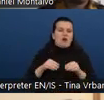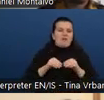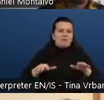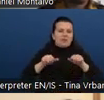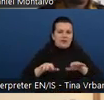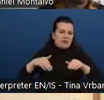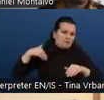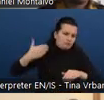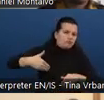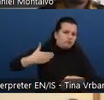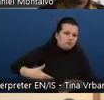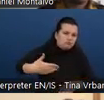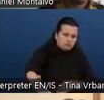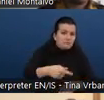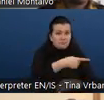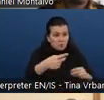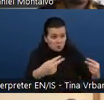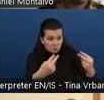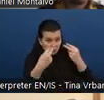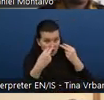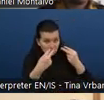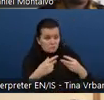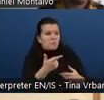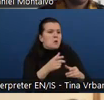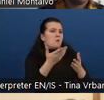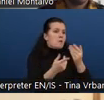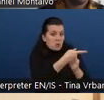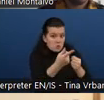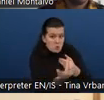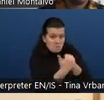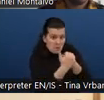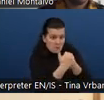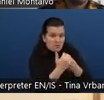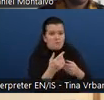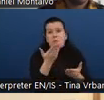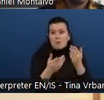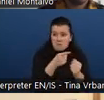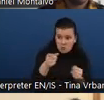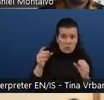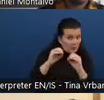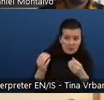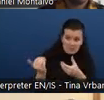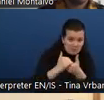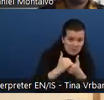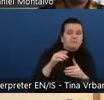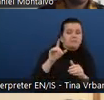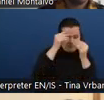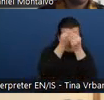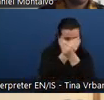in hearing from you, our members and nonmembers, what you are interested in for next year. We are planning both our events and webinar series.